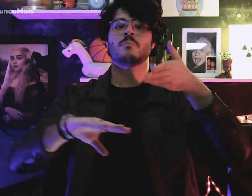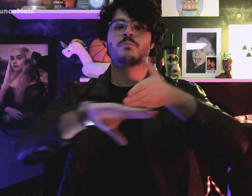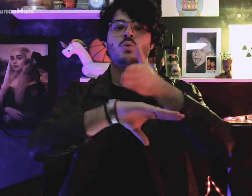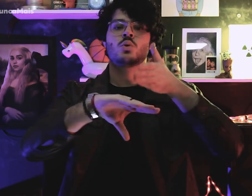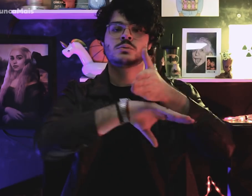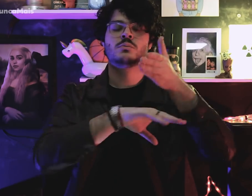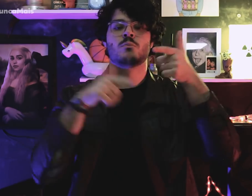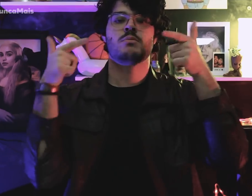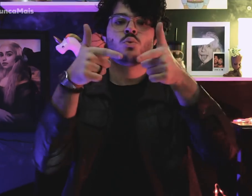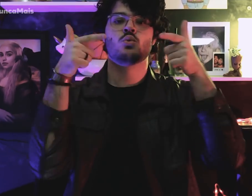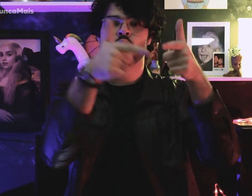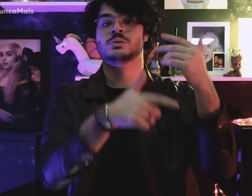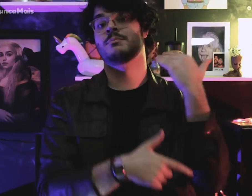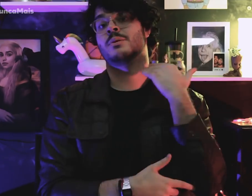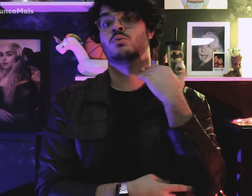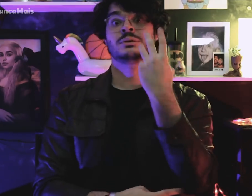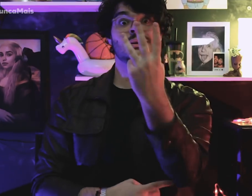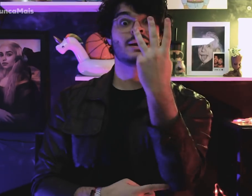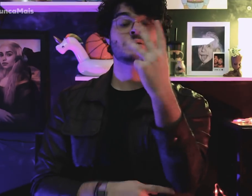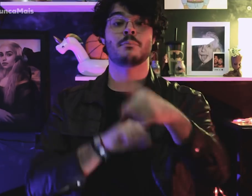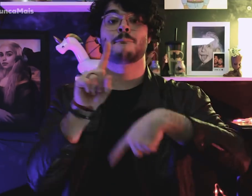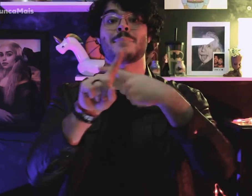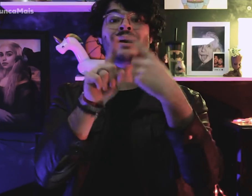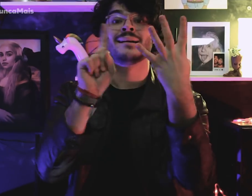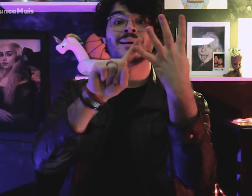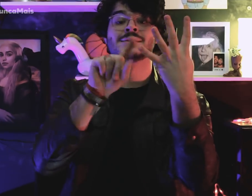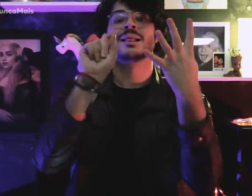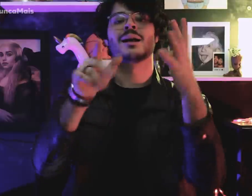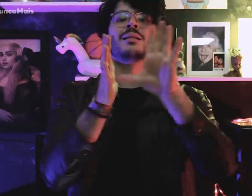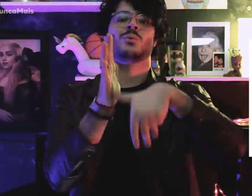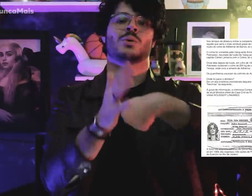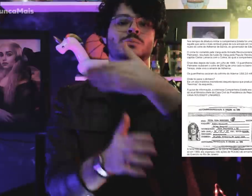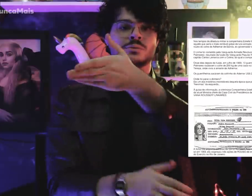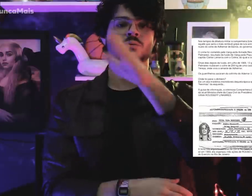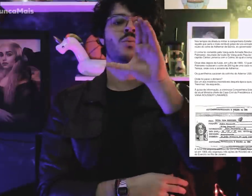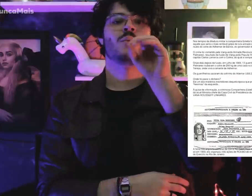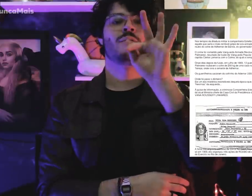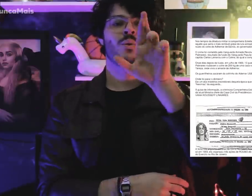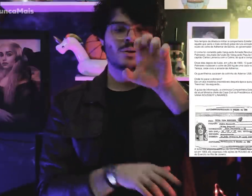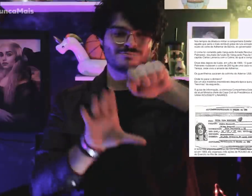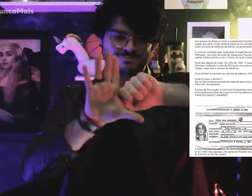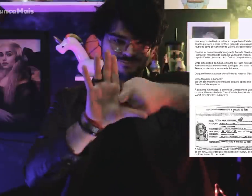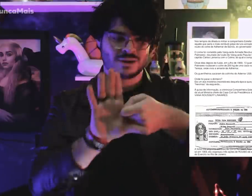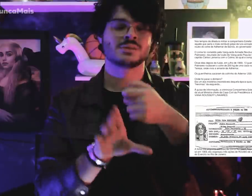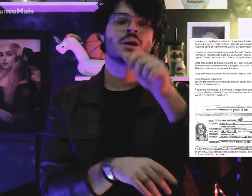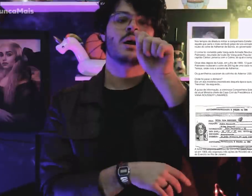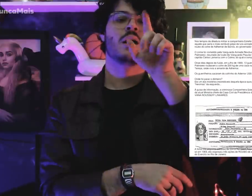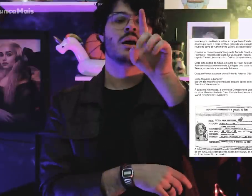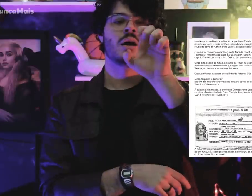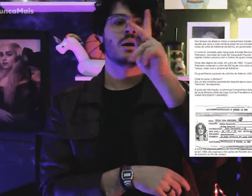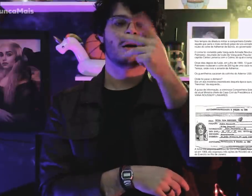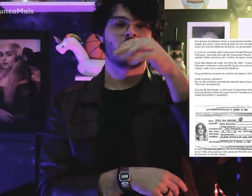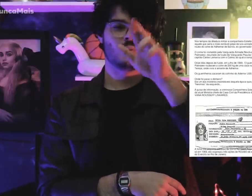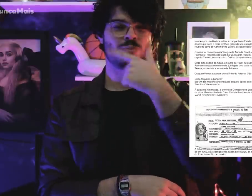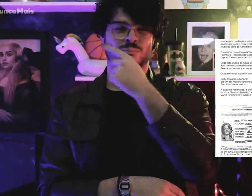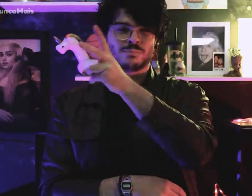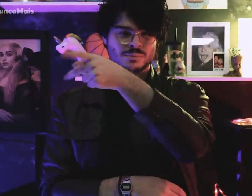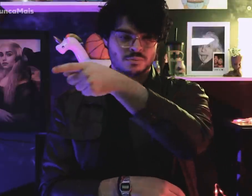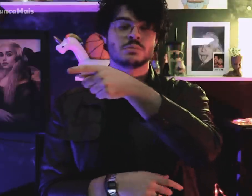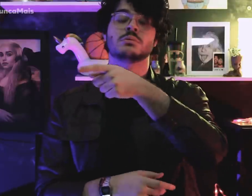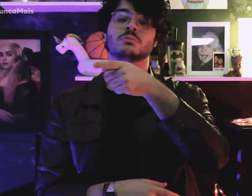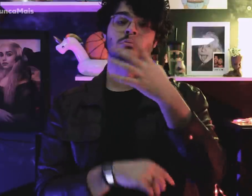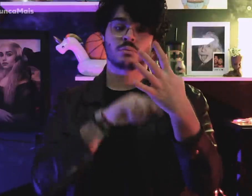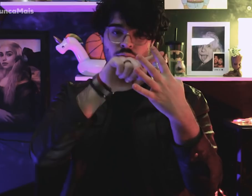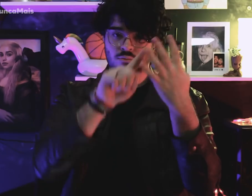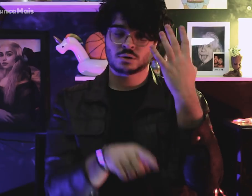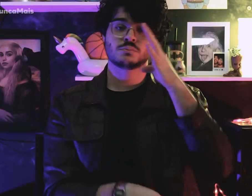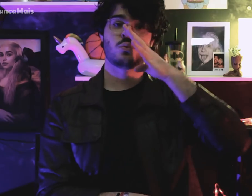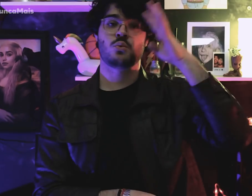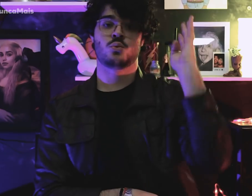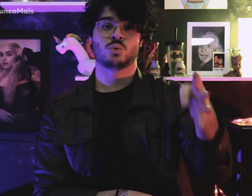this time for participating in three bank robberies, including the theft of Adhemar's safe.